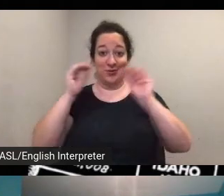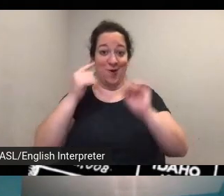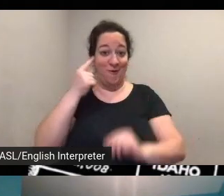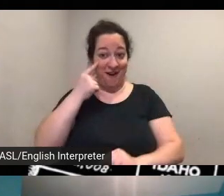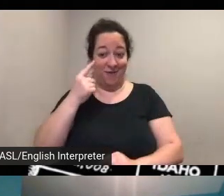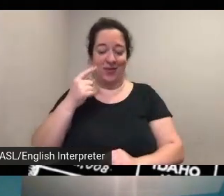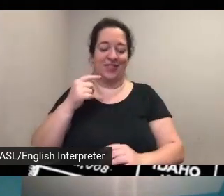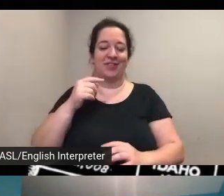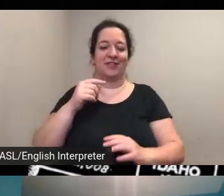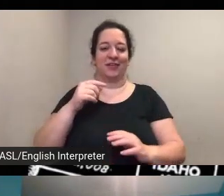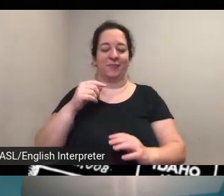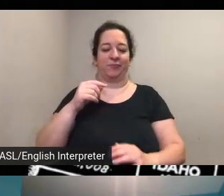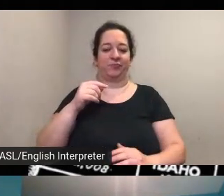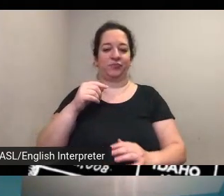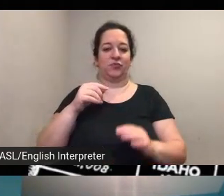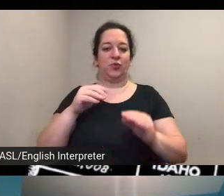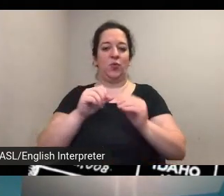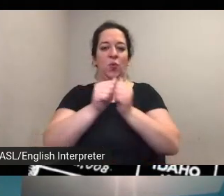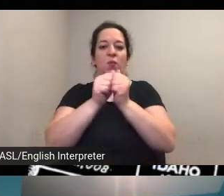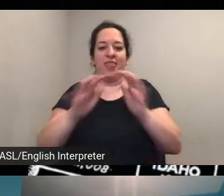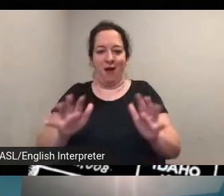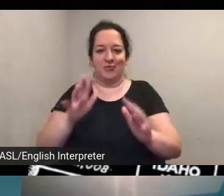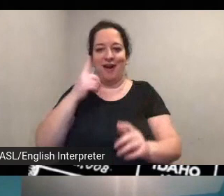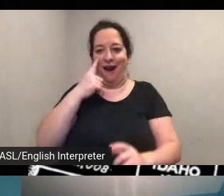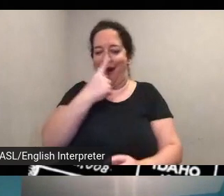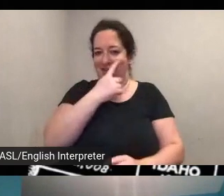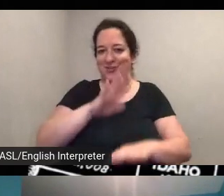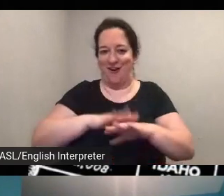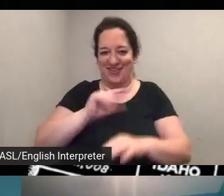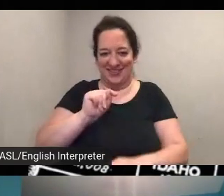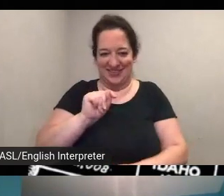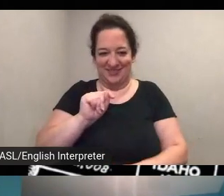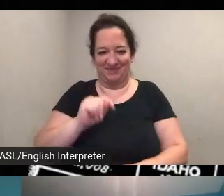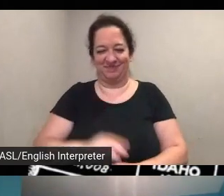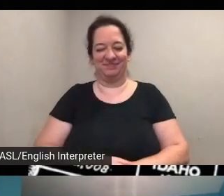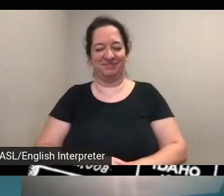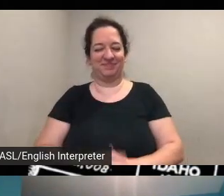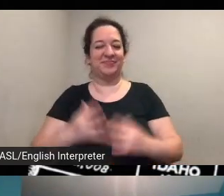otherwise unable to see it and thank you rob for another great resource